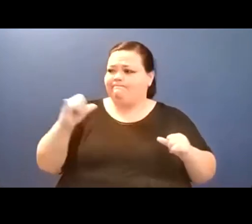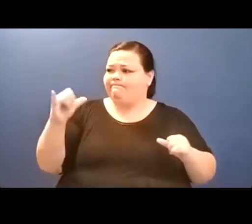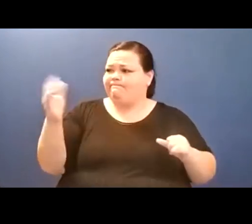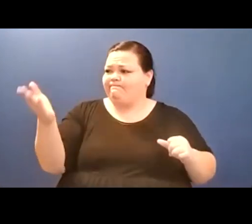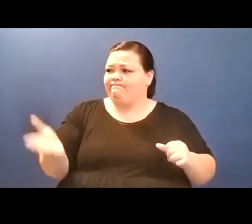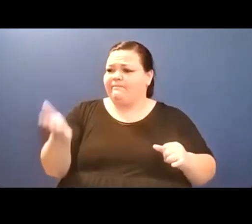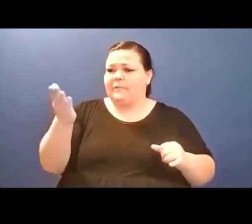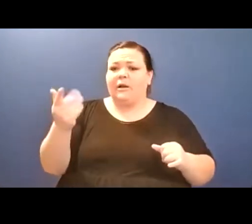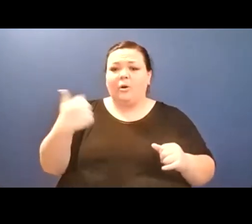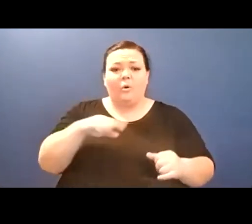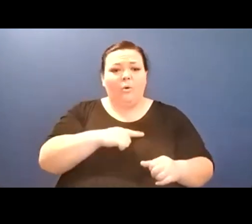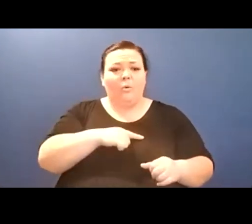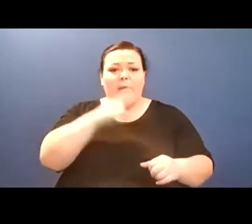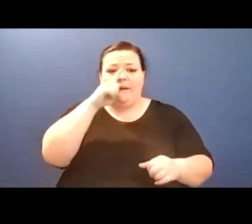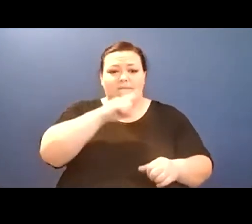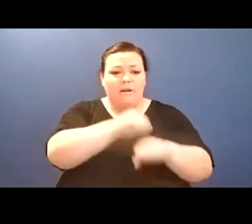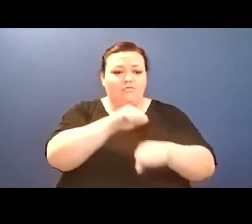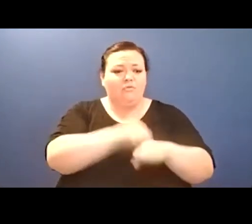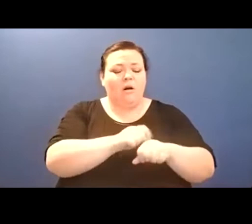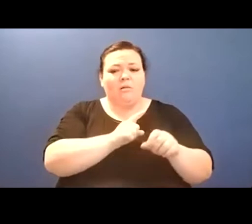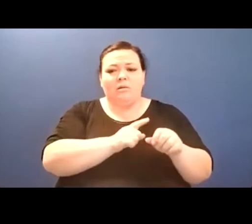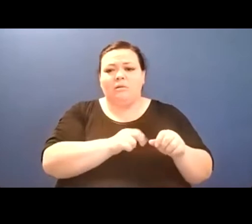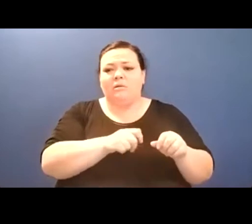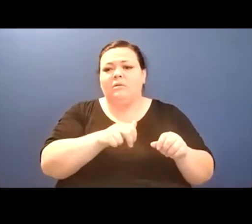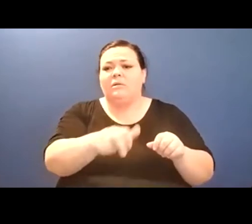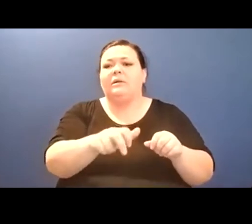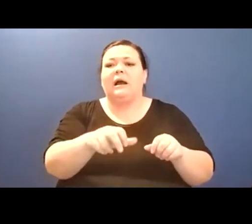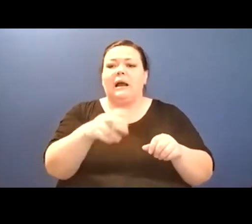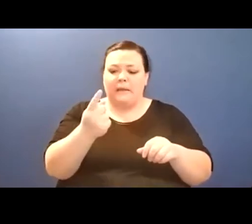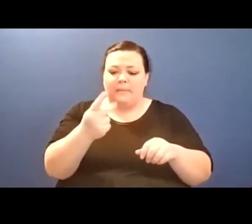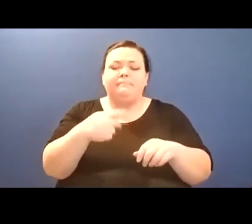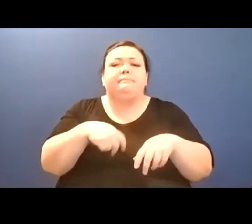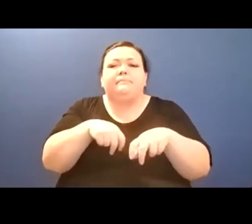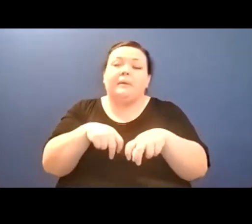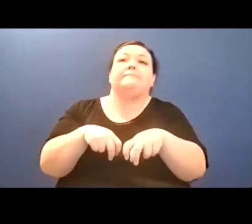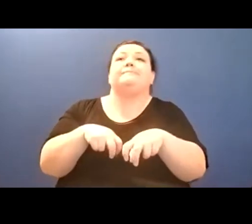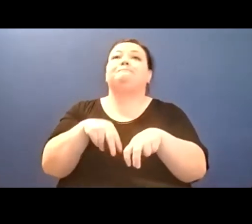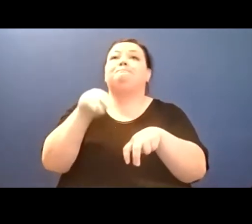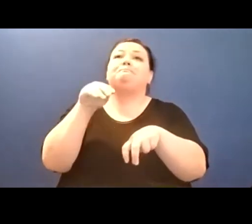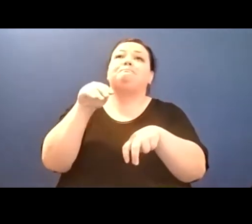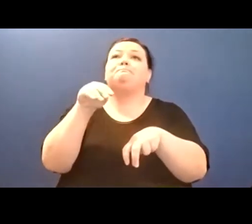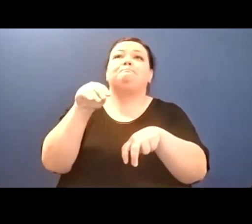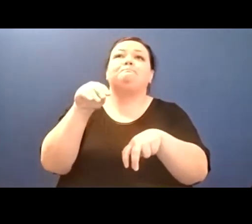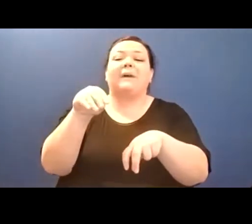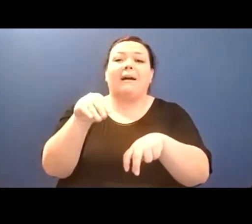I felt like I was listening to a Jack Johnson song in acapella when bro read his, um, just